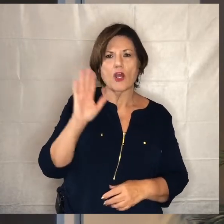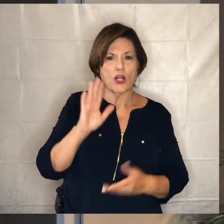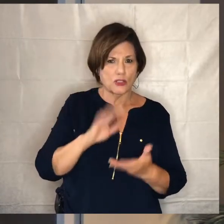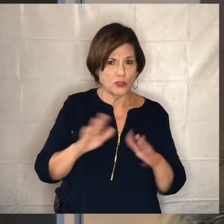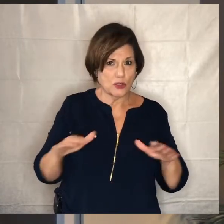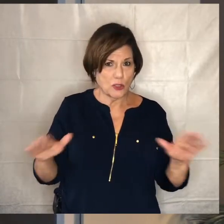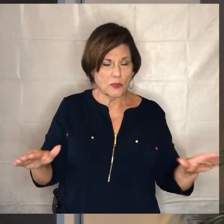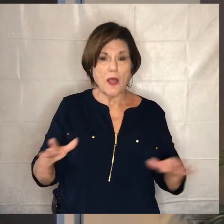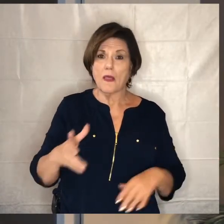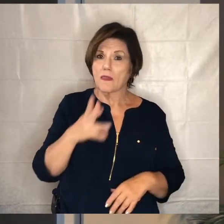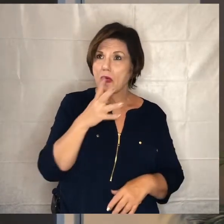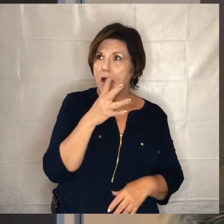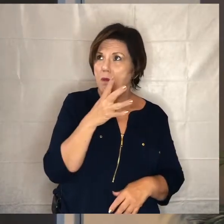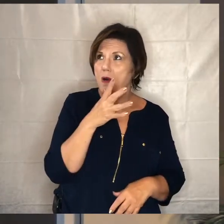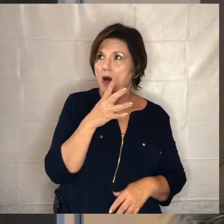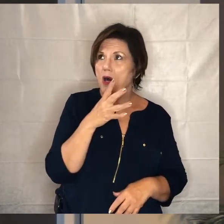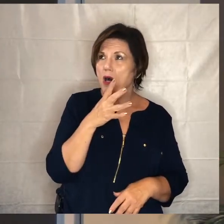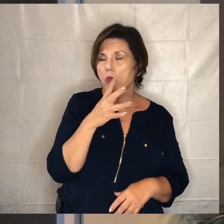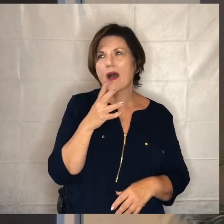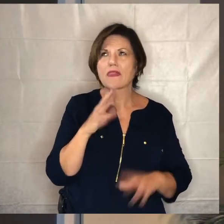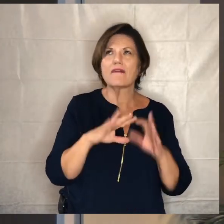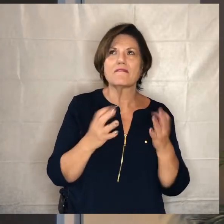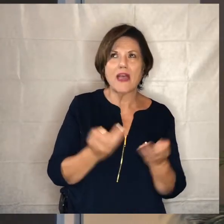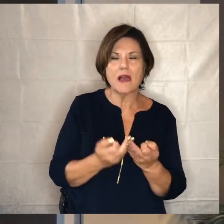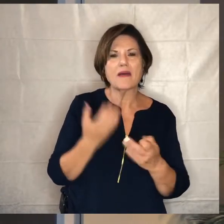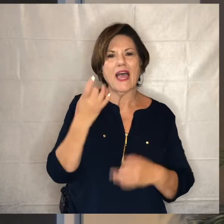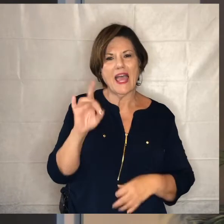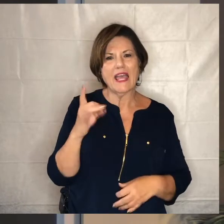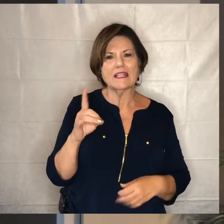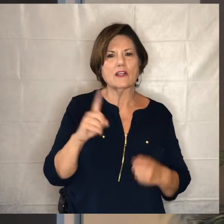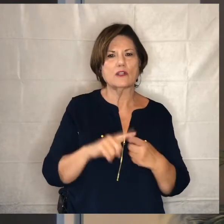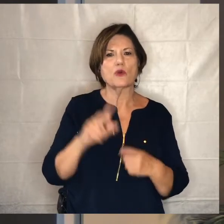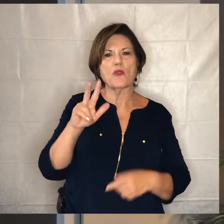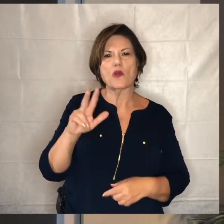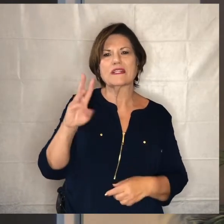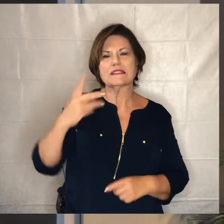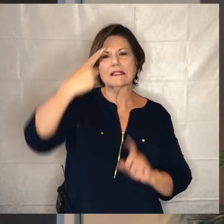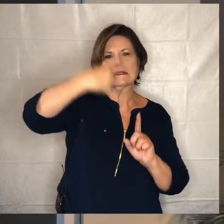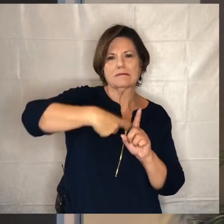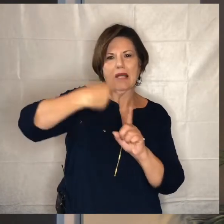and the moms spend anywhere the families spend anywhere from 18 to 36 months